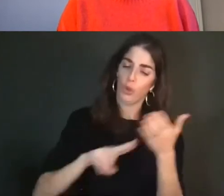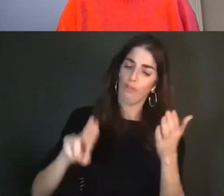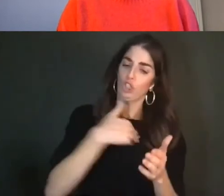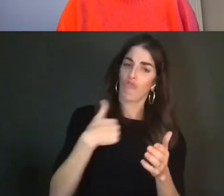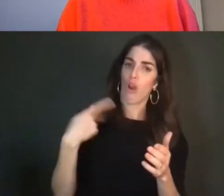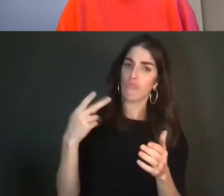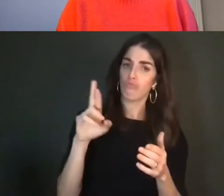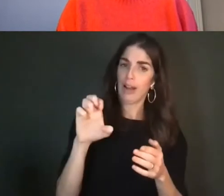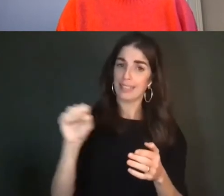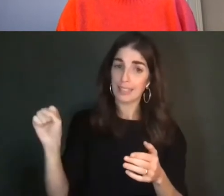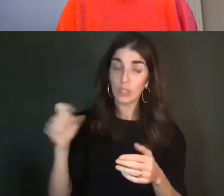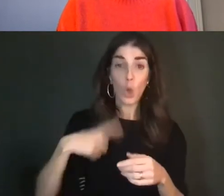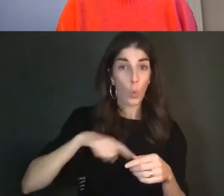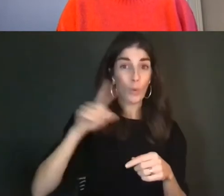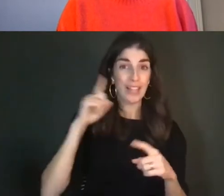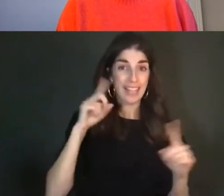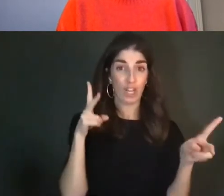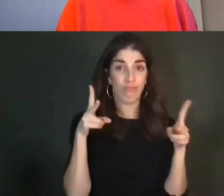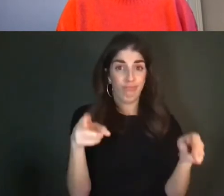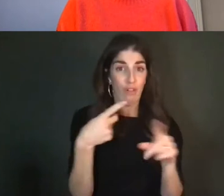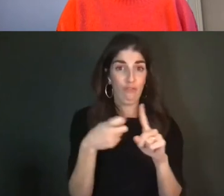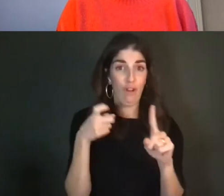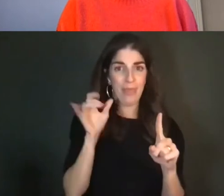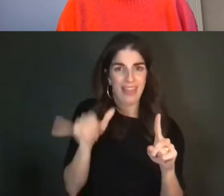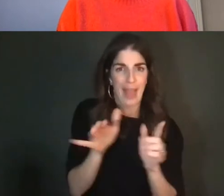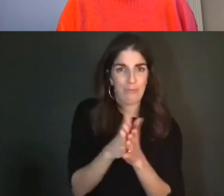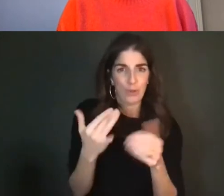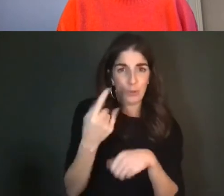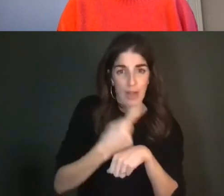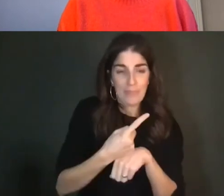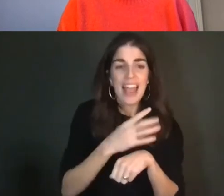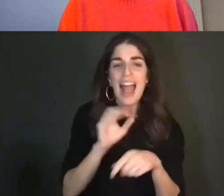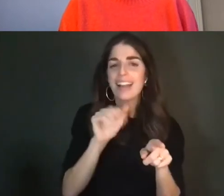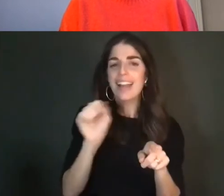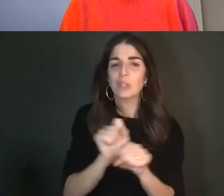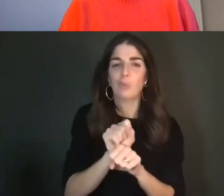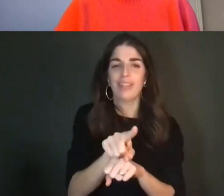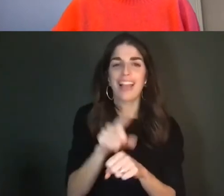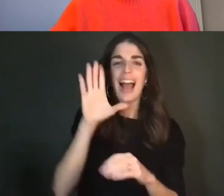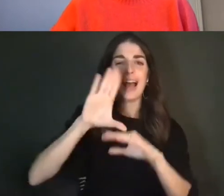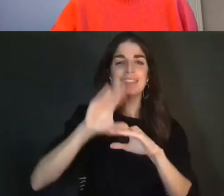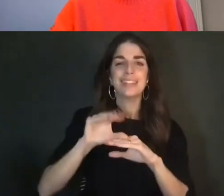excerpts from the book today, and Cass will circulate a discount code via chat, and she's